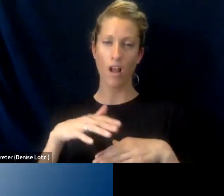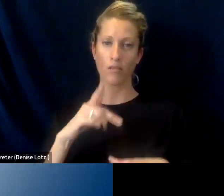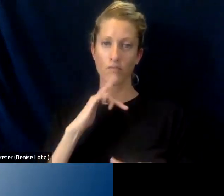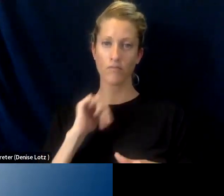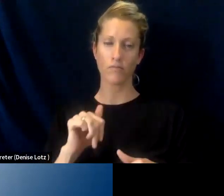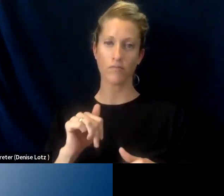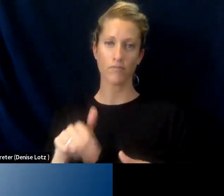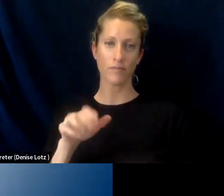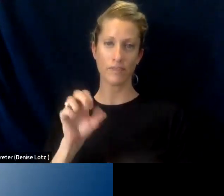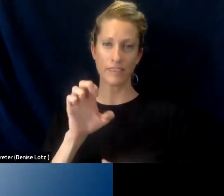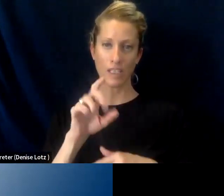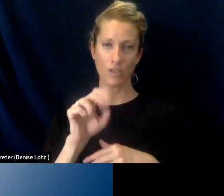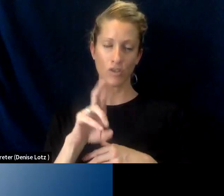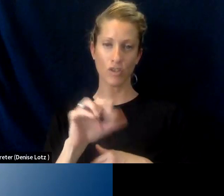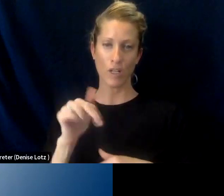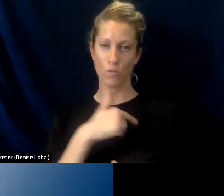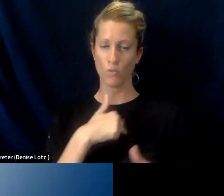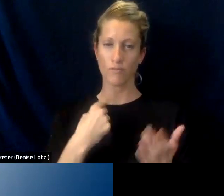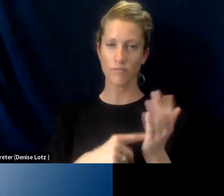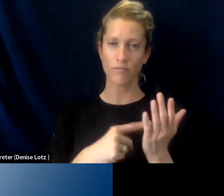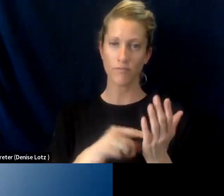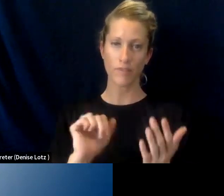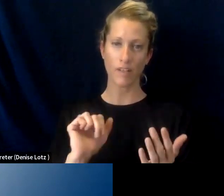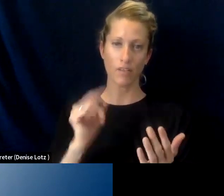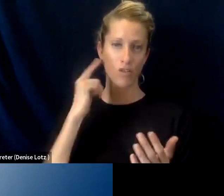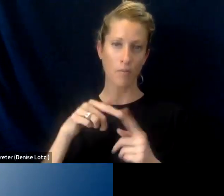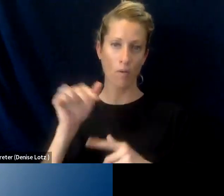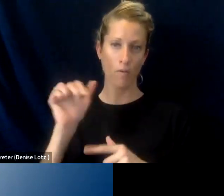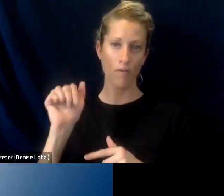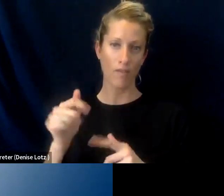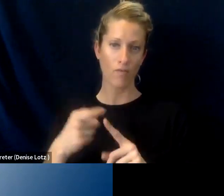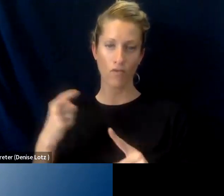We talked a little bit, and you've heard a little bit about that from our partner.